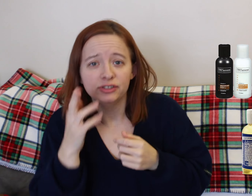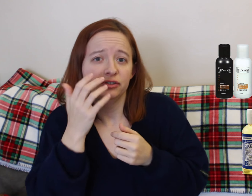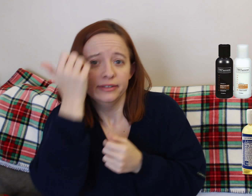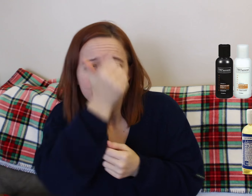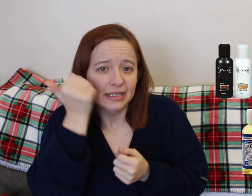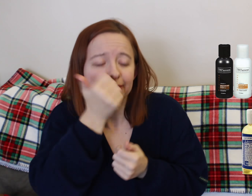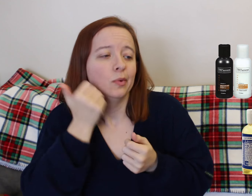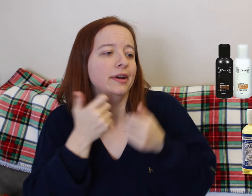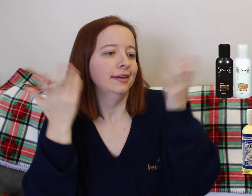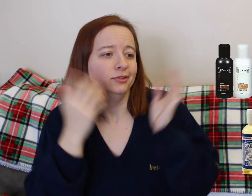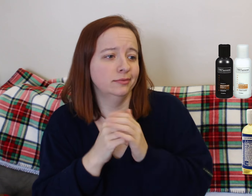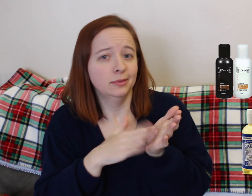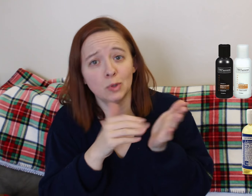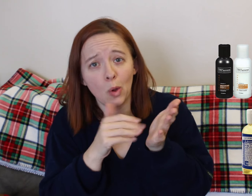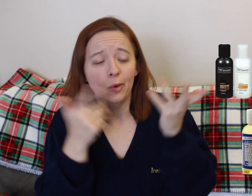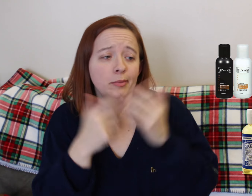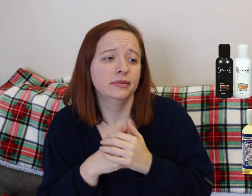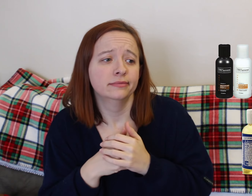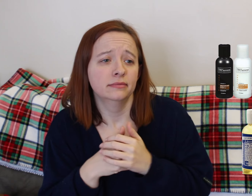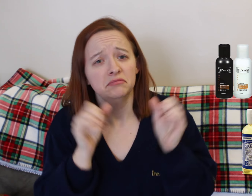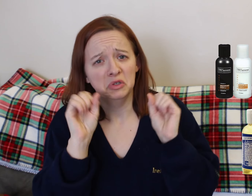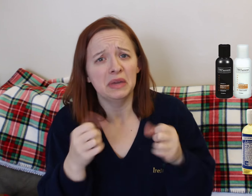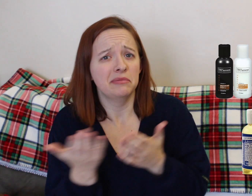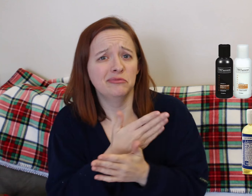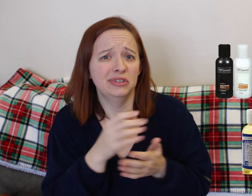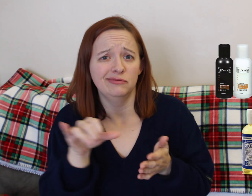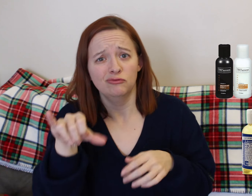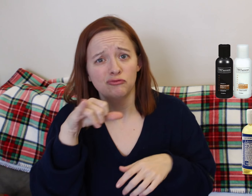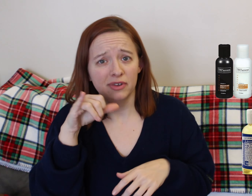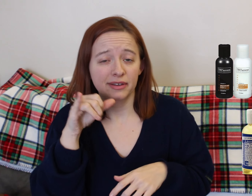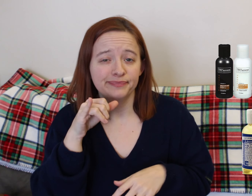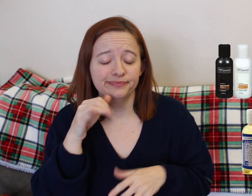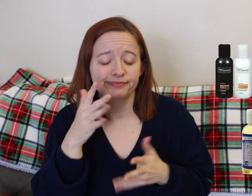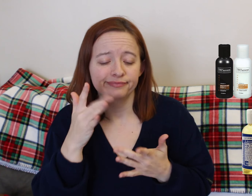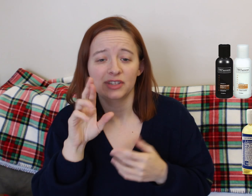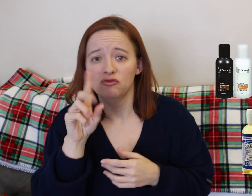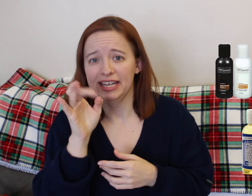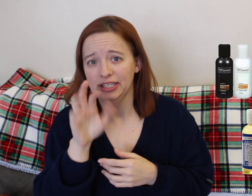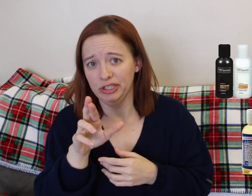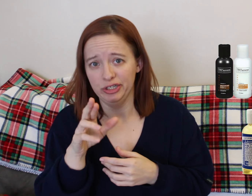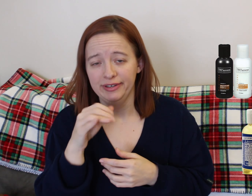So just bring a heating pad. It's not gonna hurt. But I didn't' use it. The next is just toiletries in general.